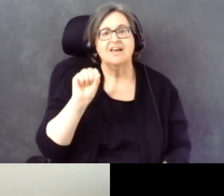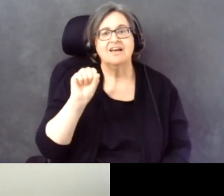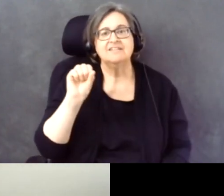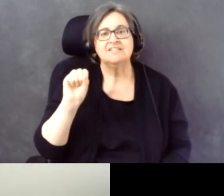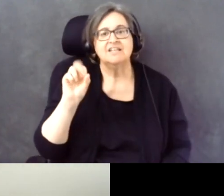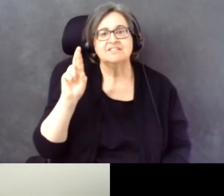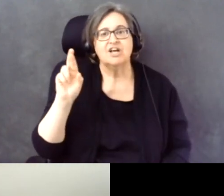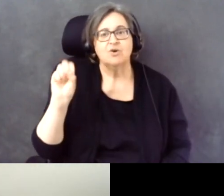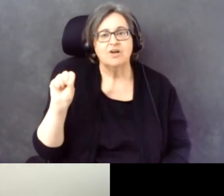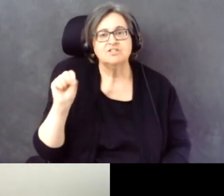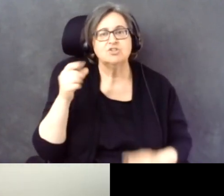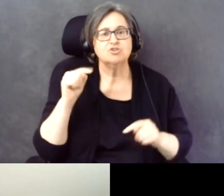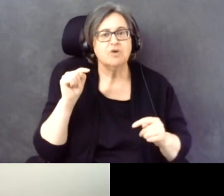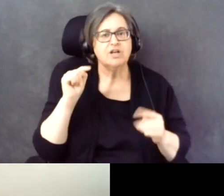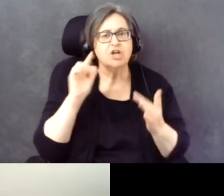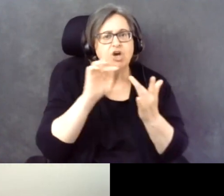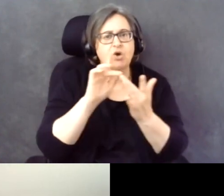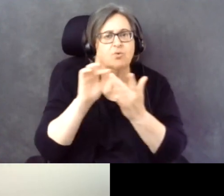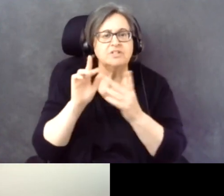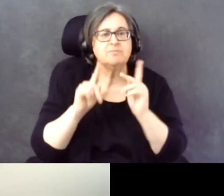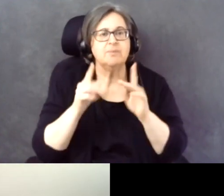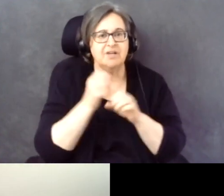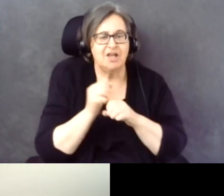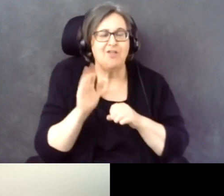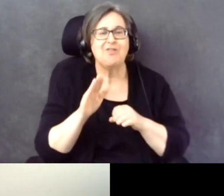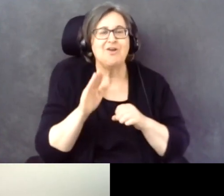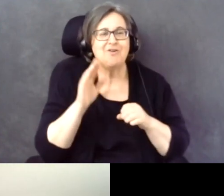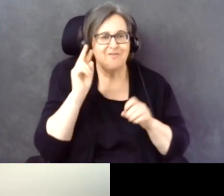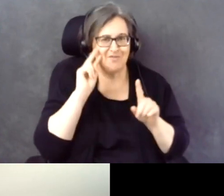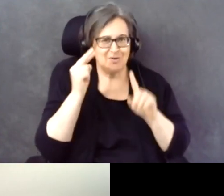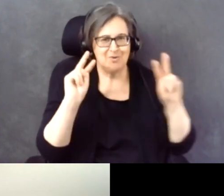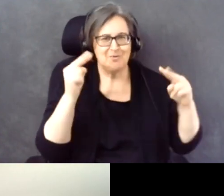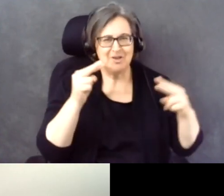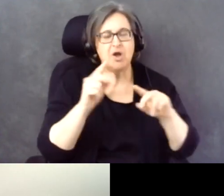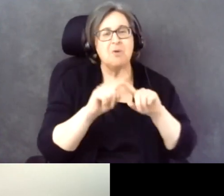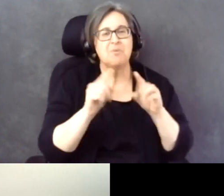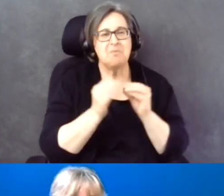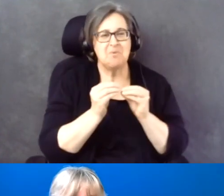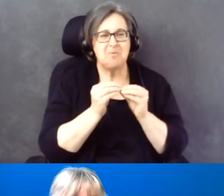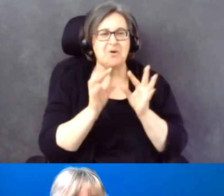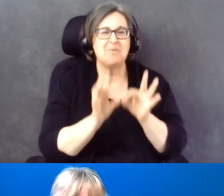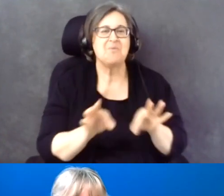find out their views. But also more importantly, for outreach efforts.